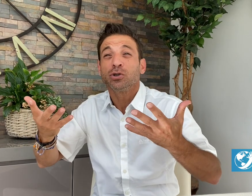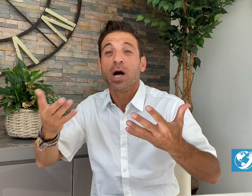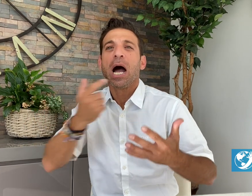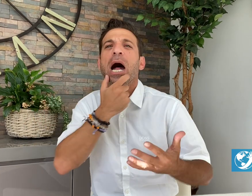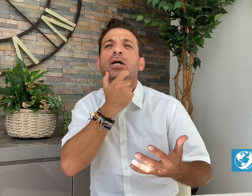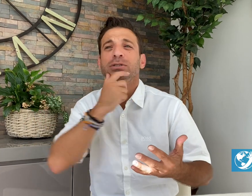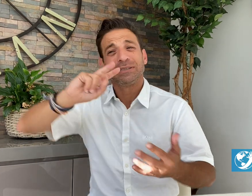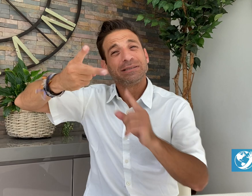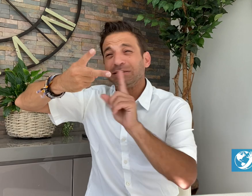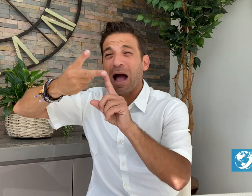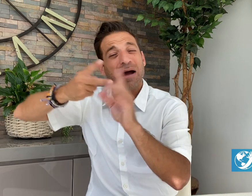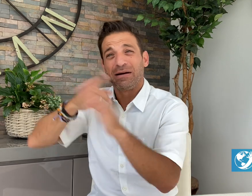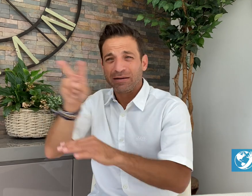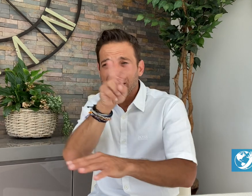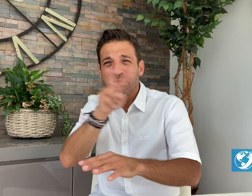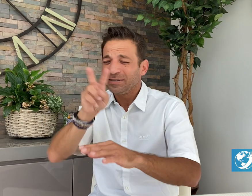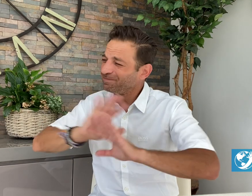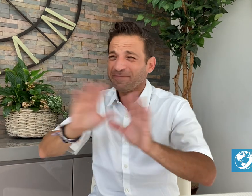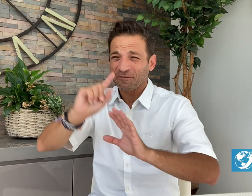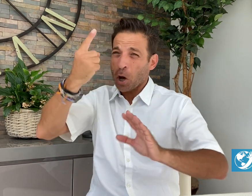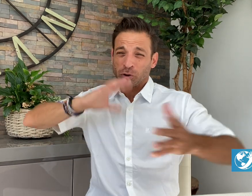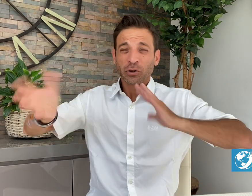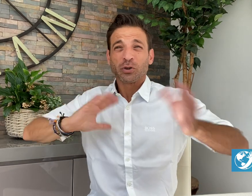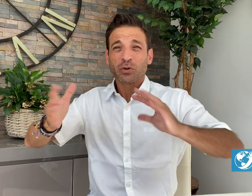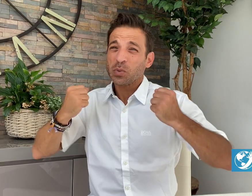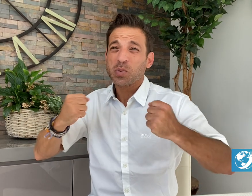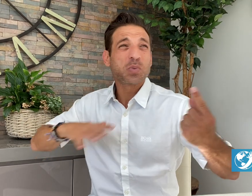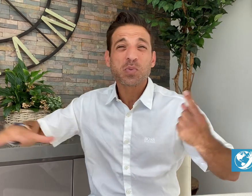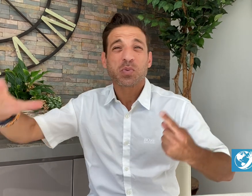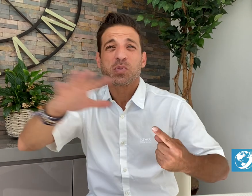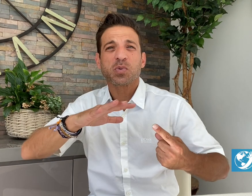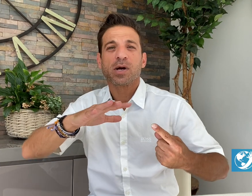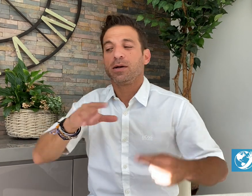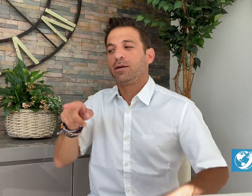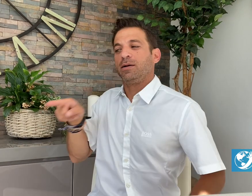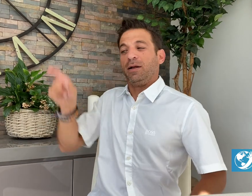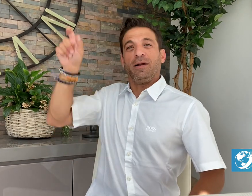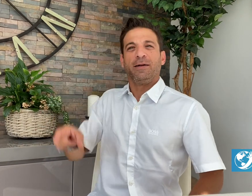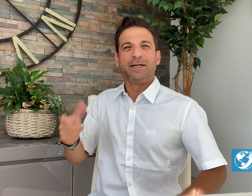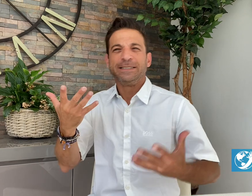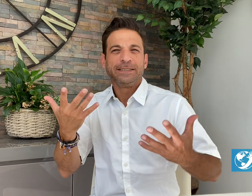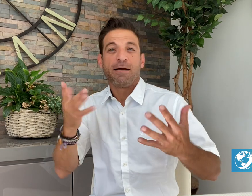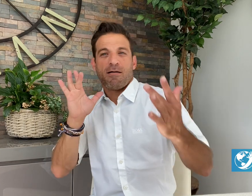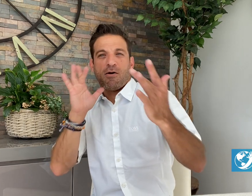English as second. Christianson contacted the President